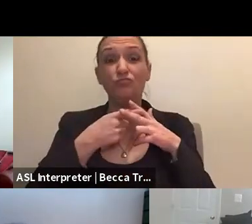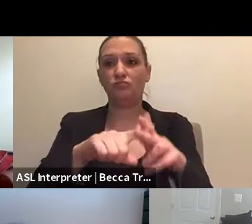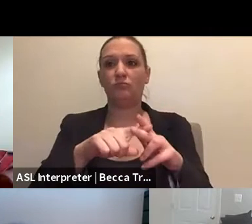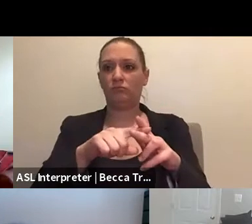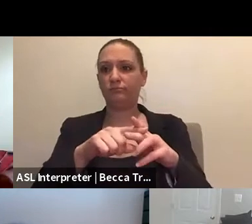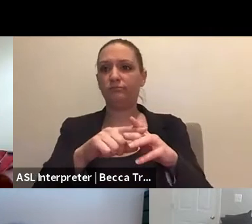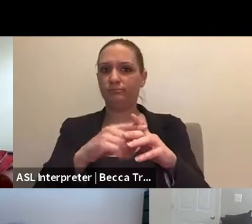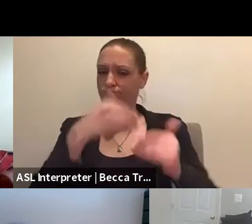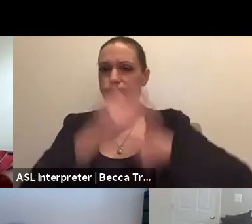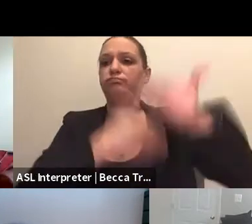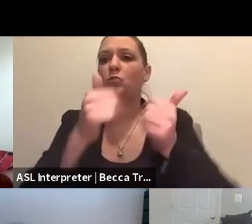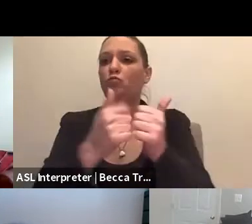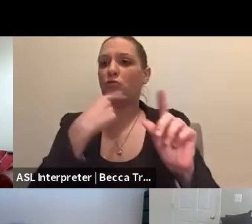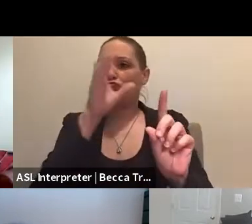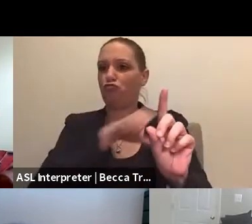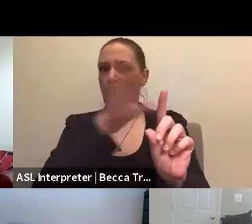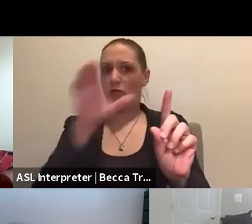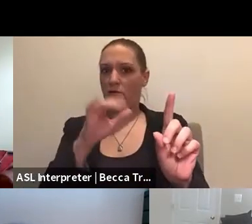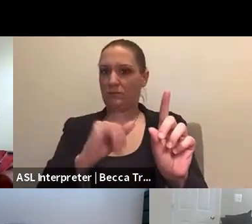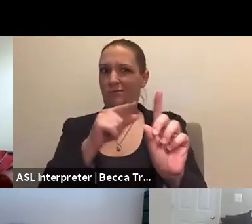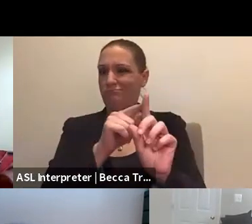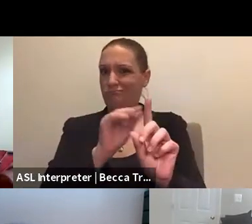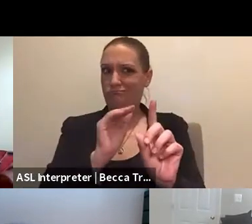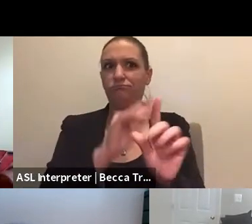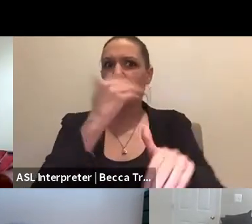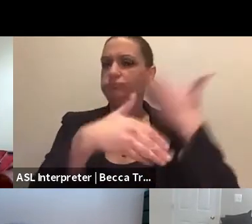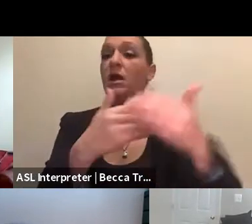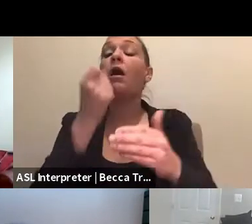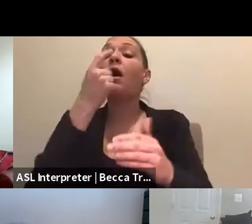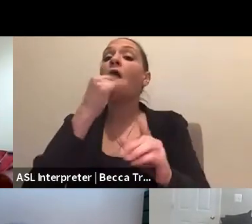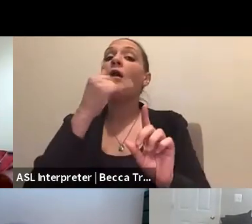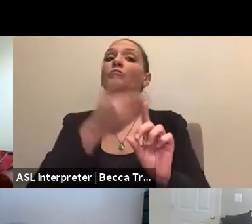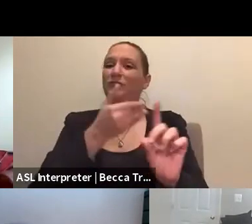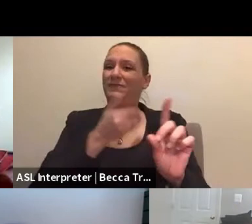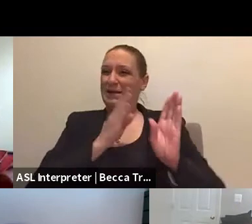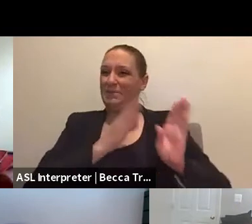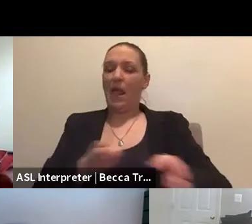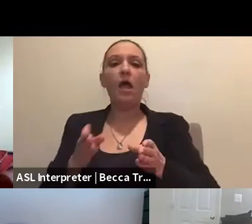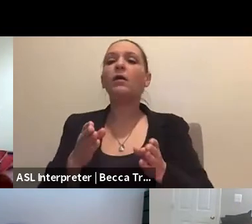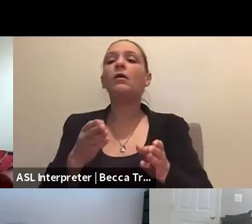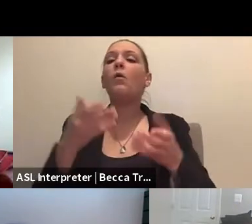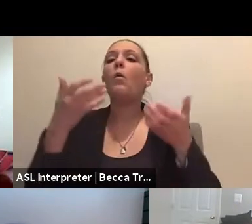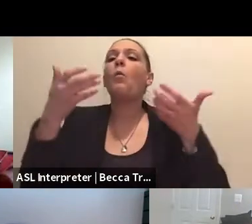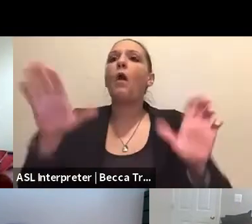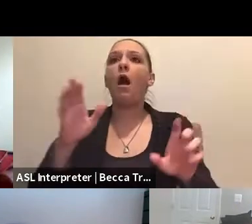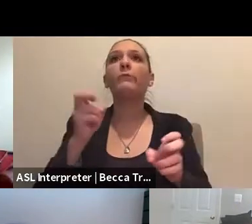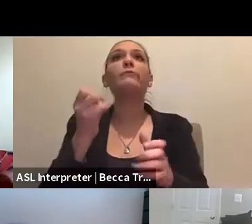and it depends on some previous planning. Of course, we don't want this to be, never planned for.